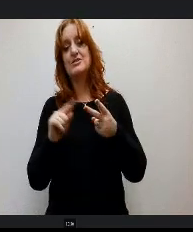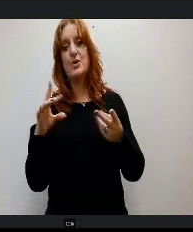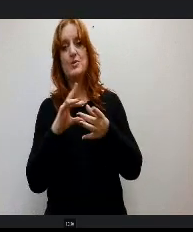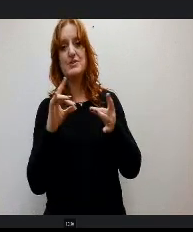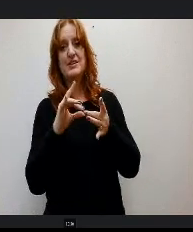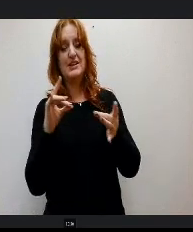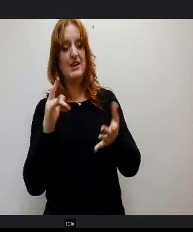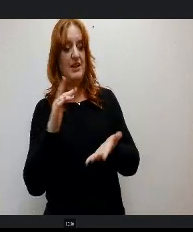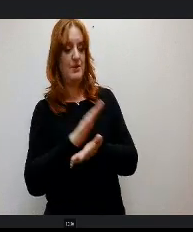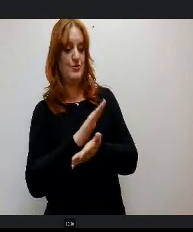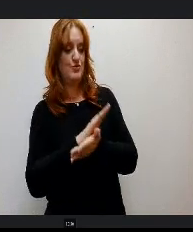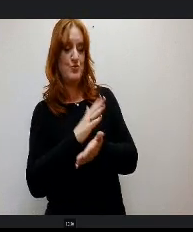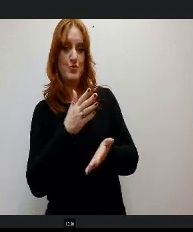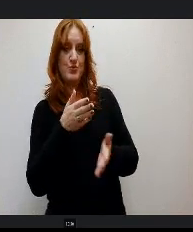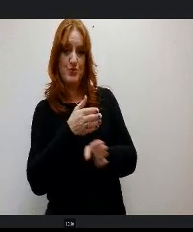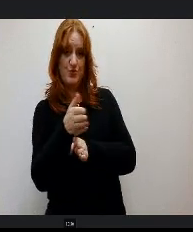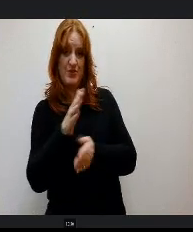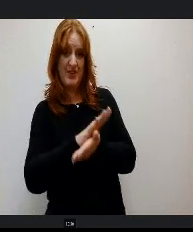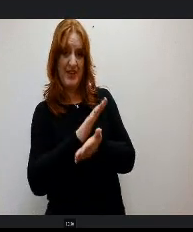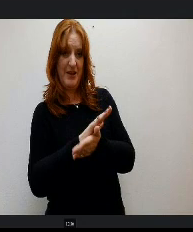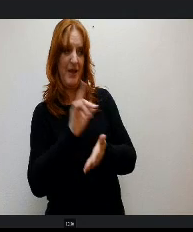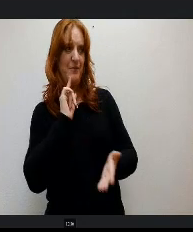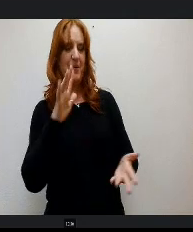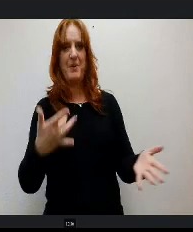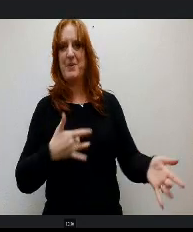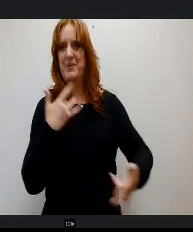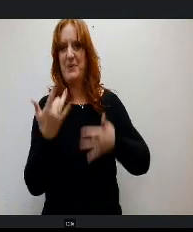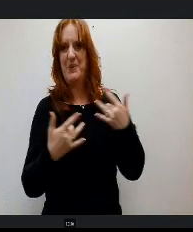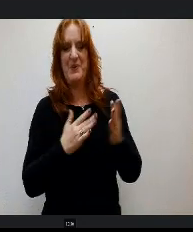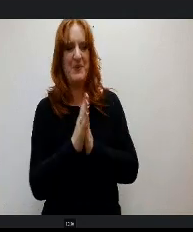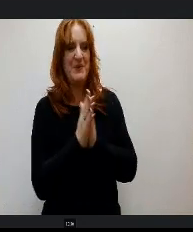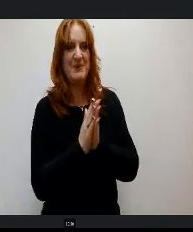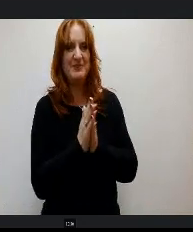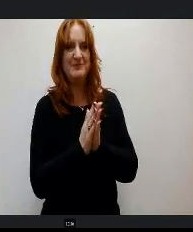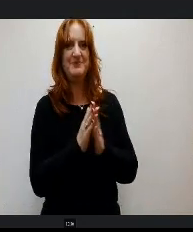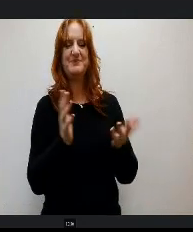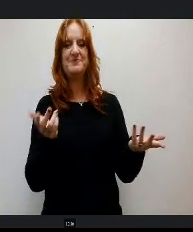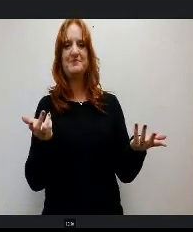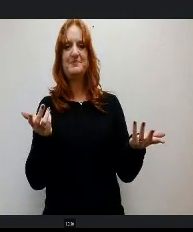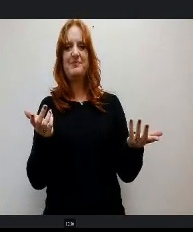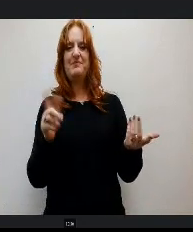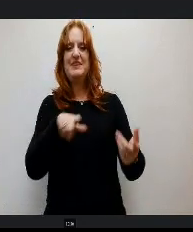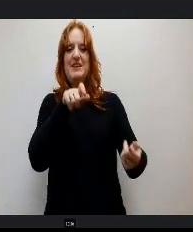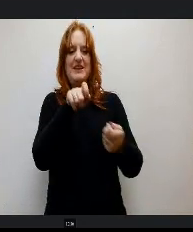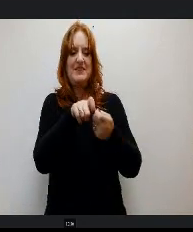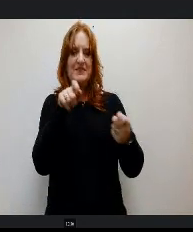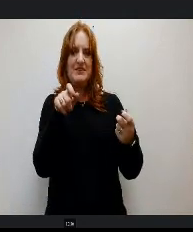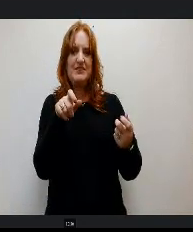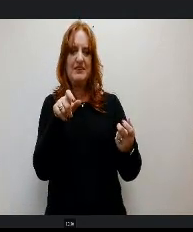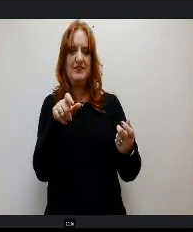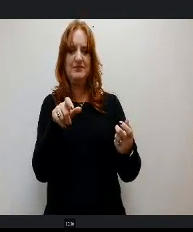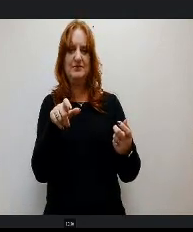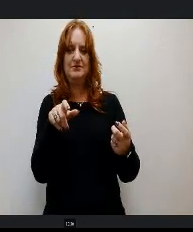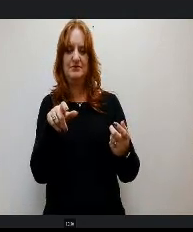I just want to say how exciting it is to me specifically, I just want to read from your slideshow here.